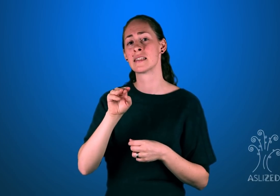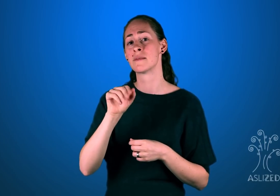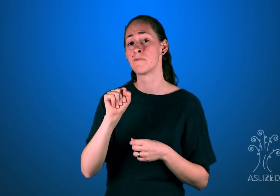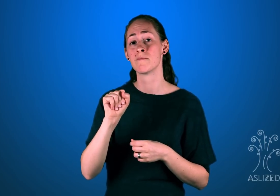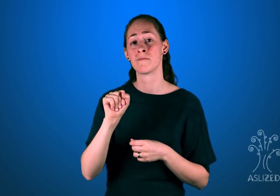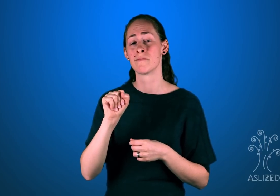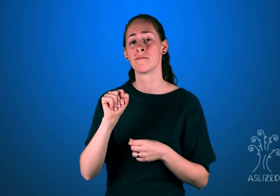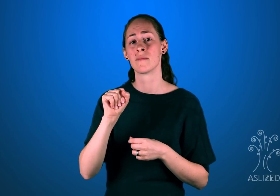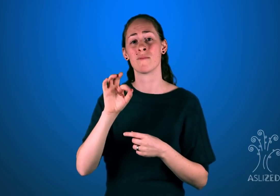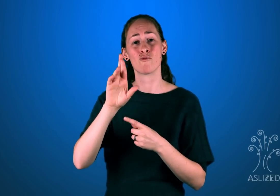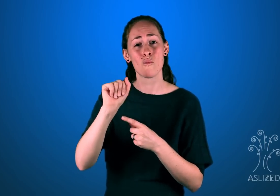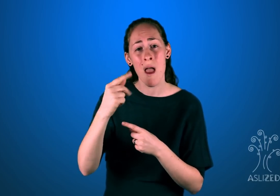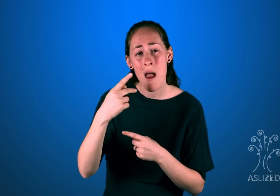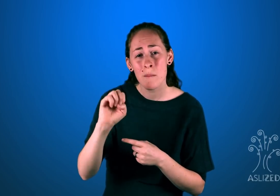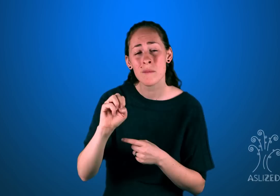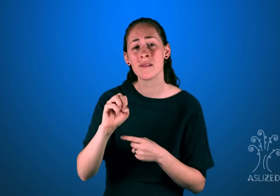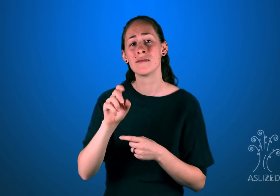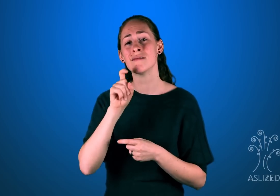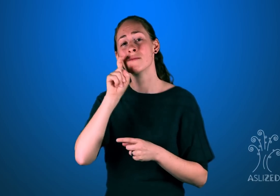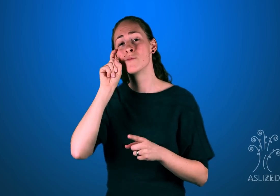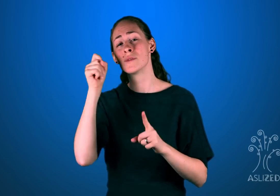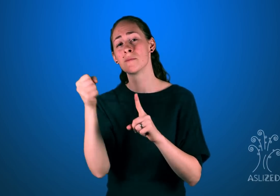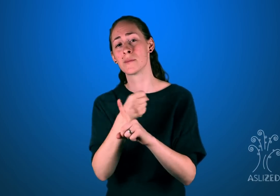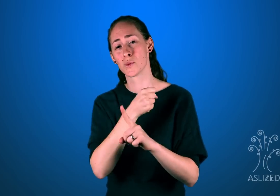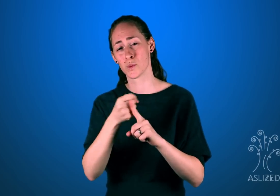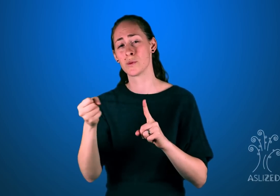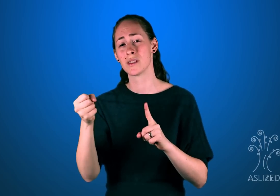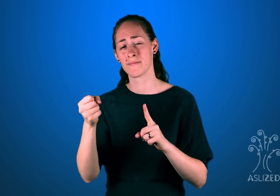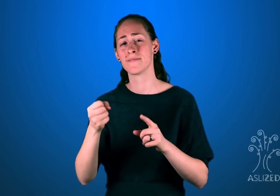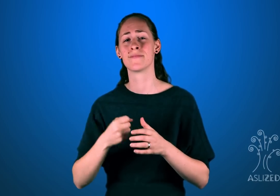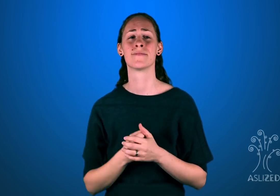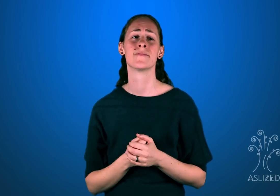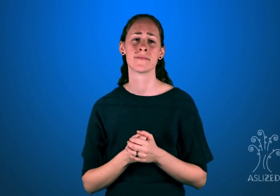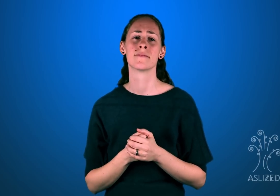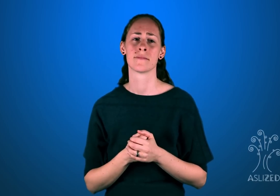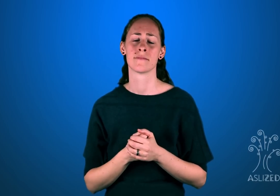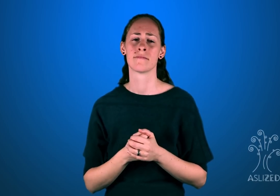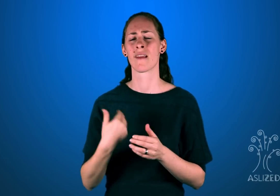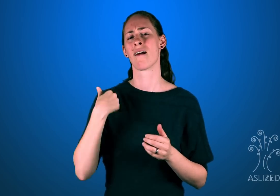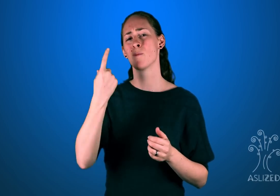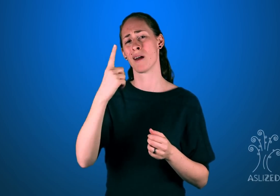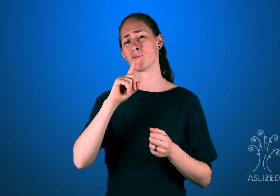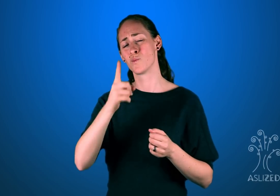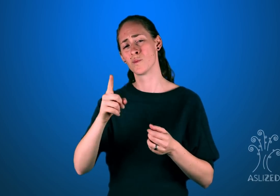victims of rape and sex abuse. There is a true story about one girl who was murdered. When I asked how